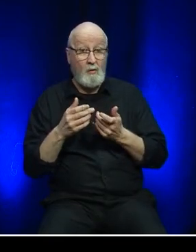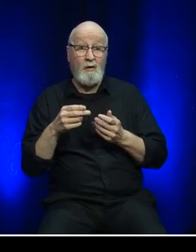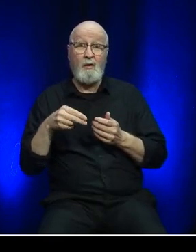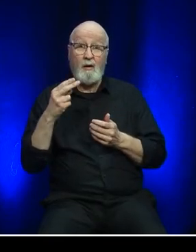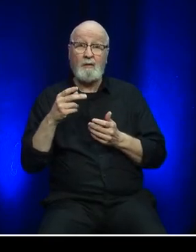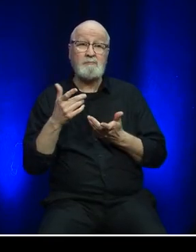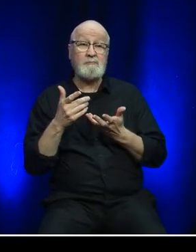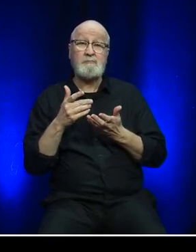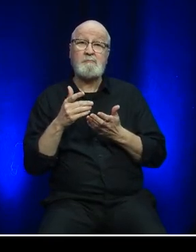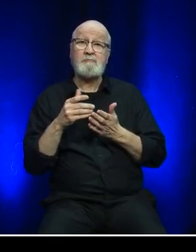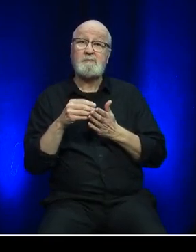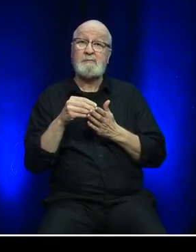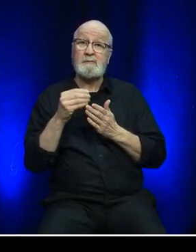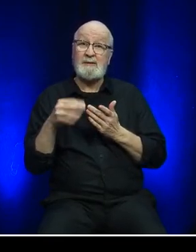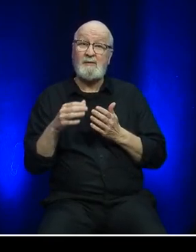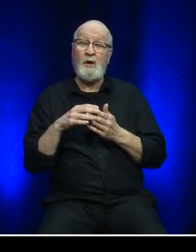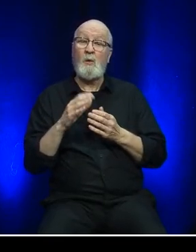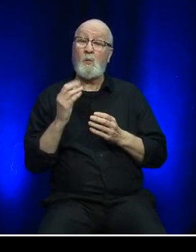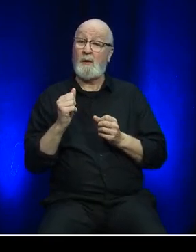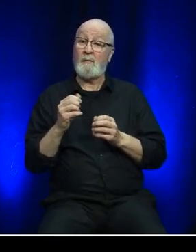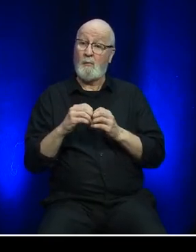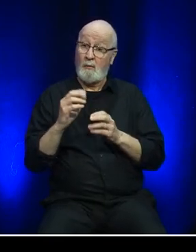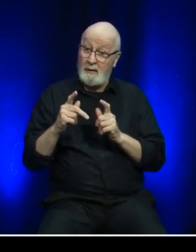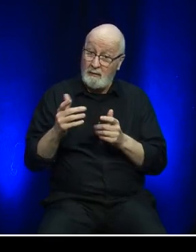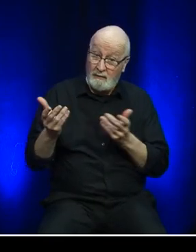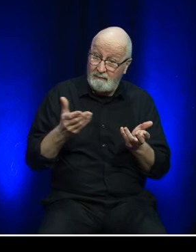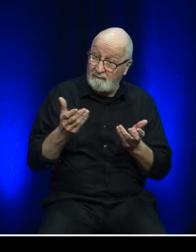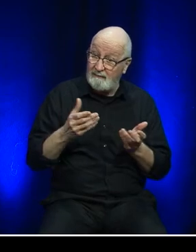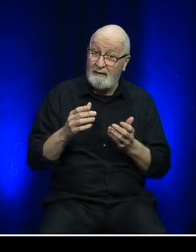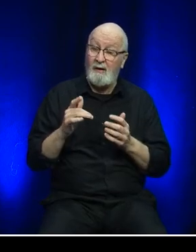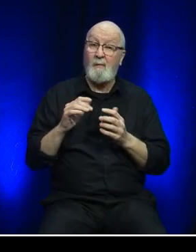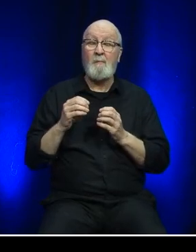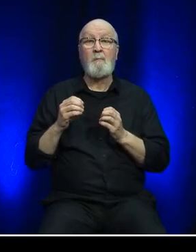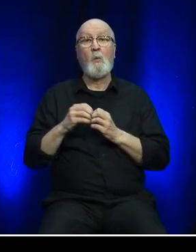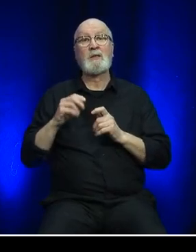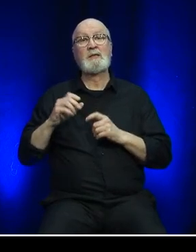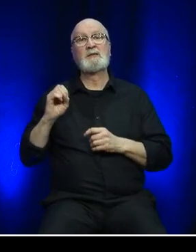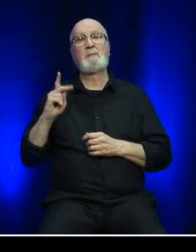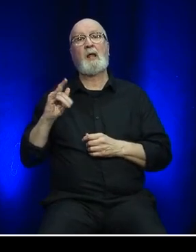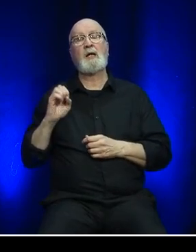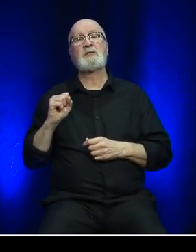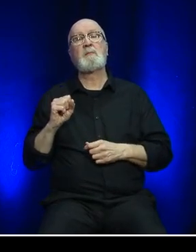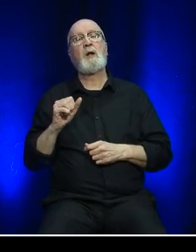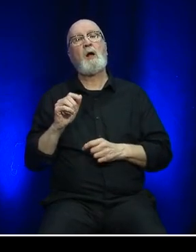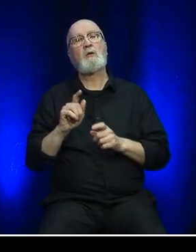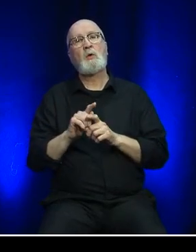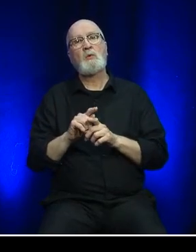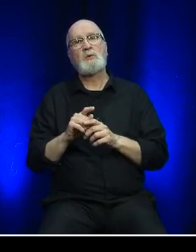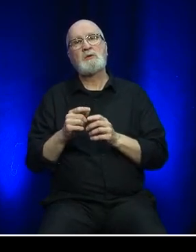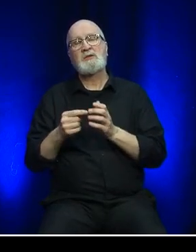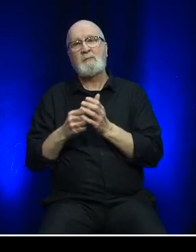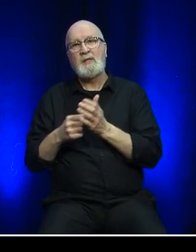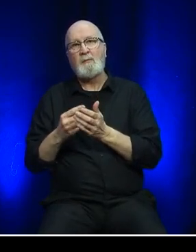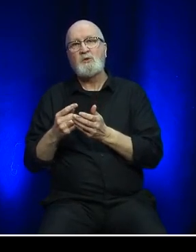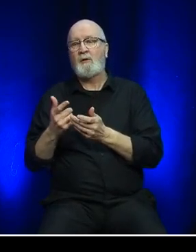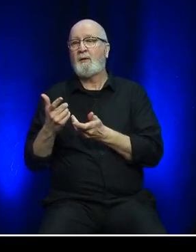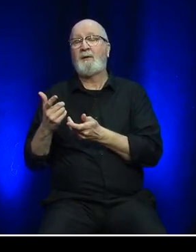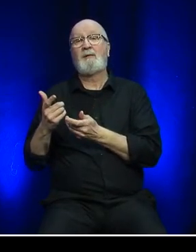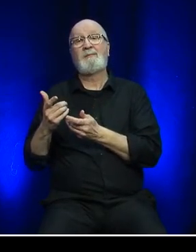with increased passenger volumes, this was partially offset by lower software support costs.